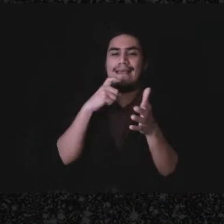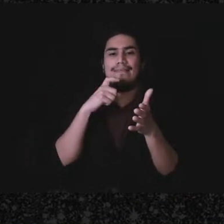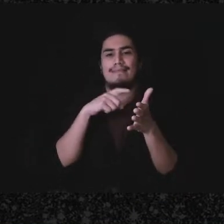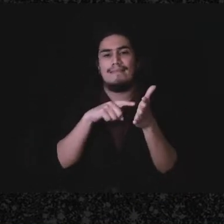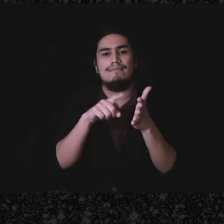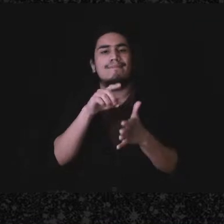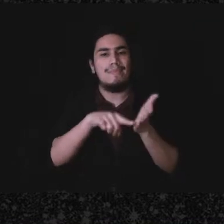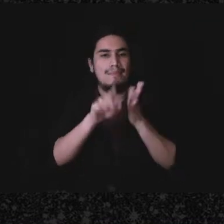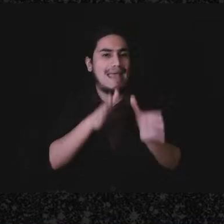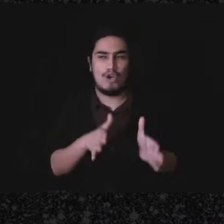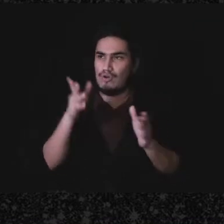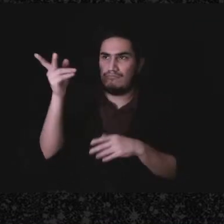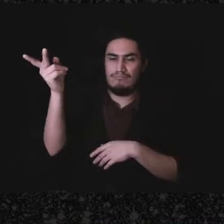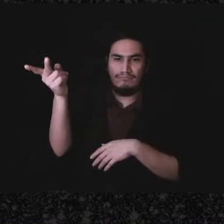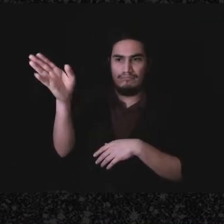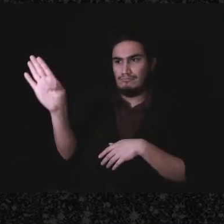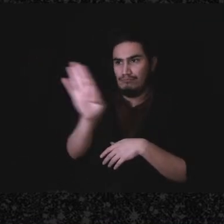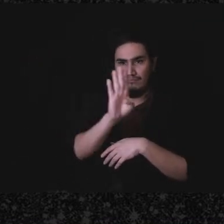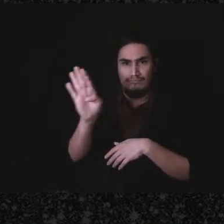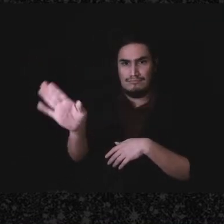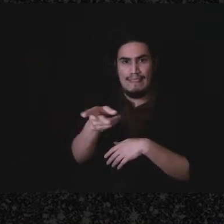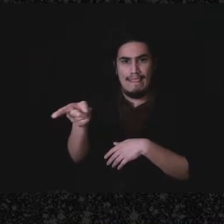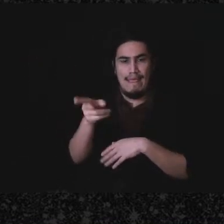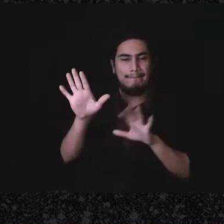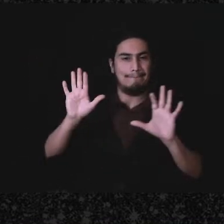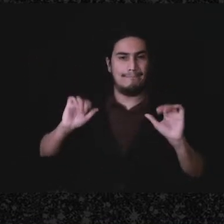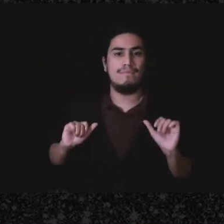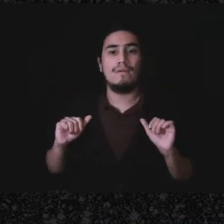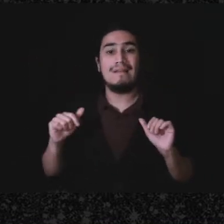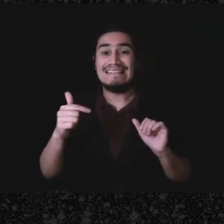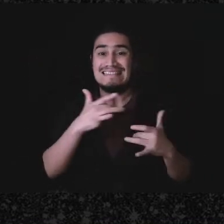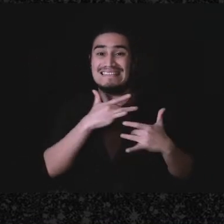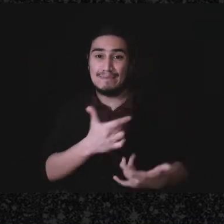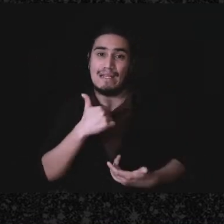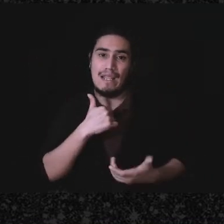And that's I repress - most of the time I'm representing low income taxpayers at no charge